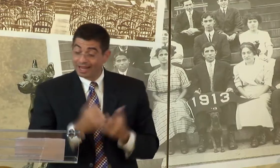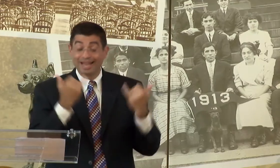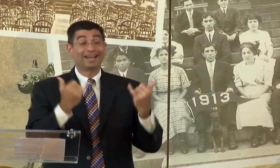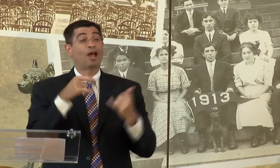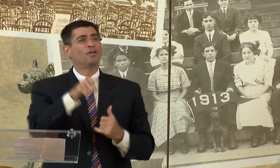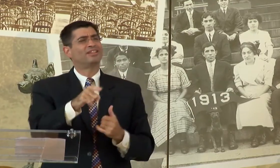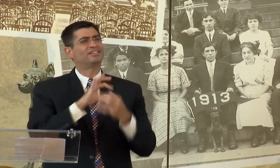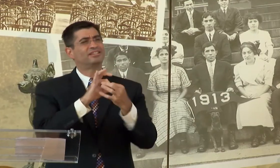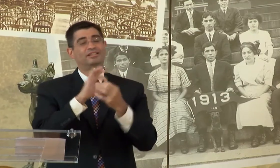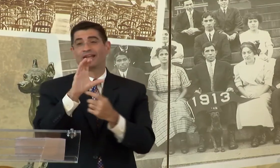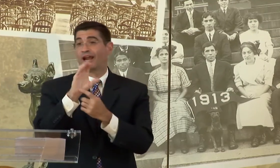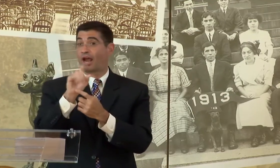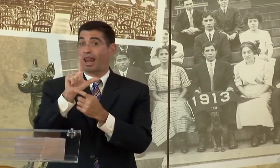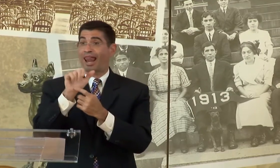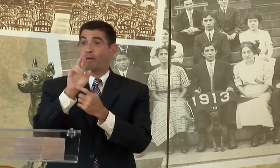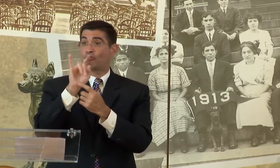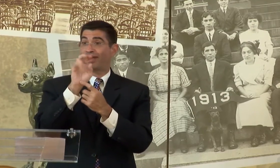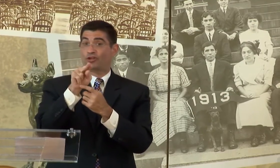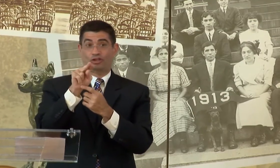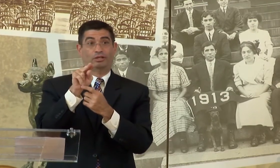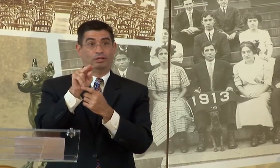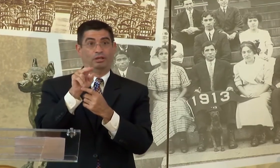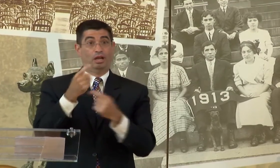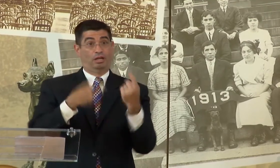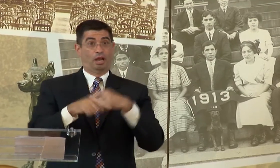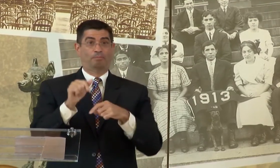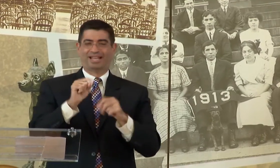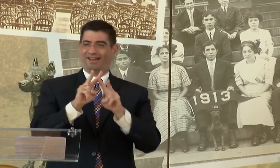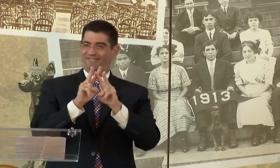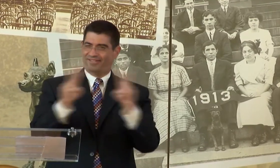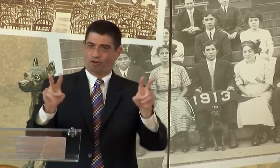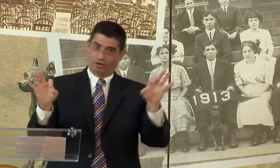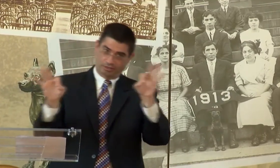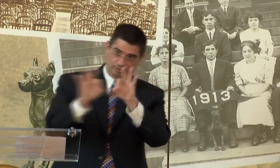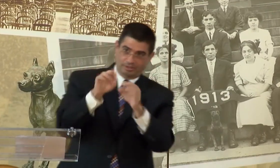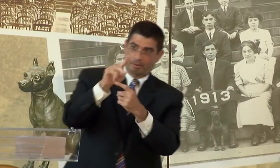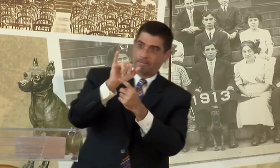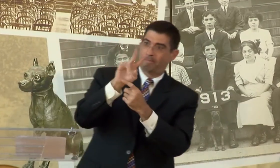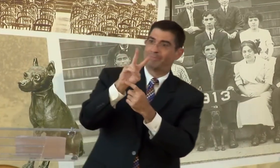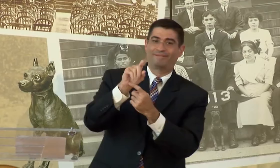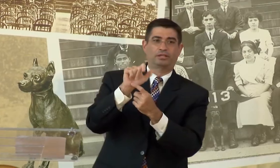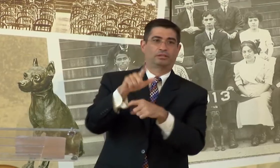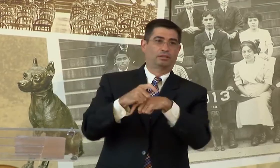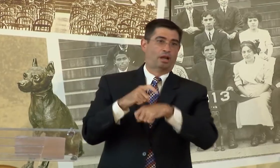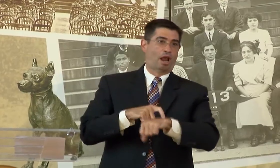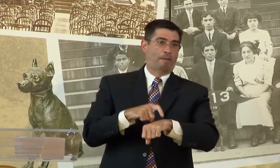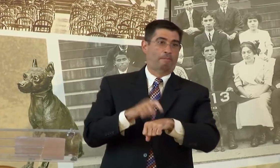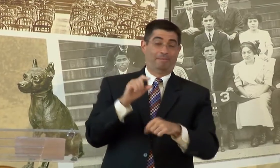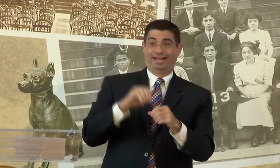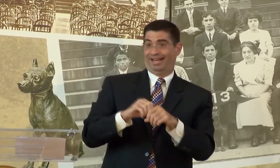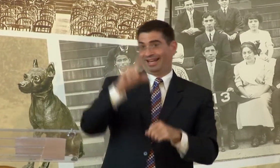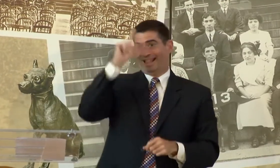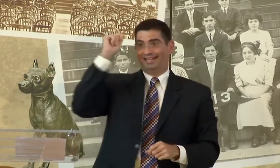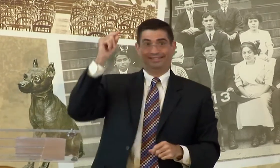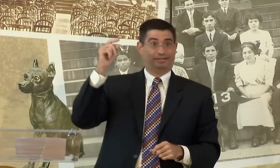VERY EXCITING. NOW, THIS COLLABORATION COMES AT A VERY PIVOTAL TIME IN